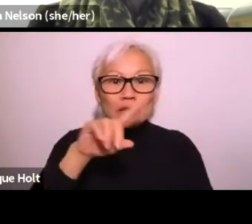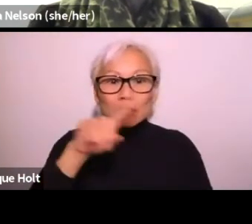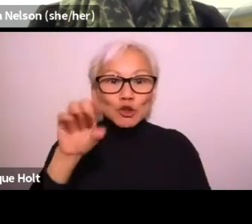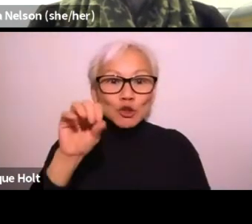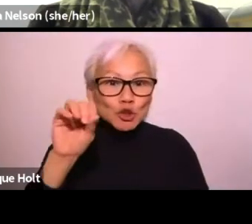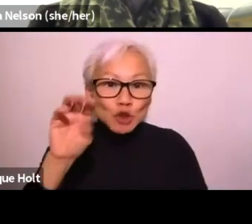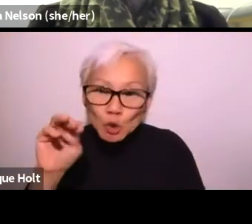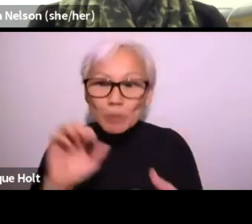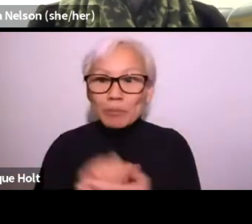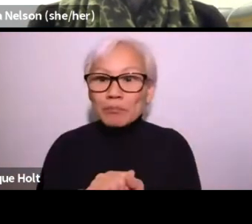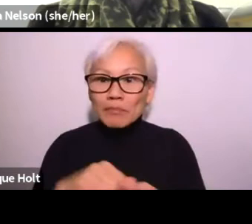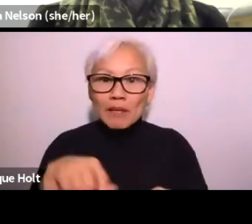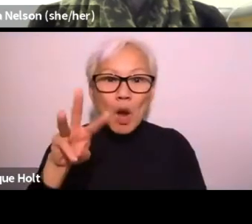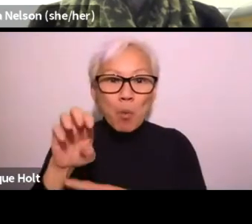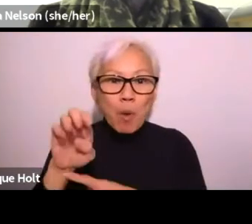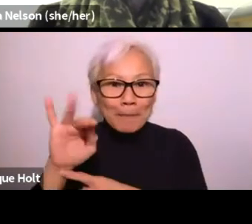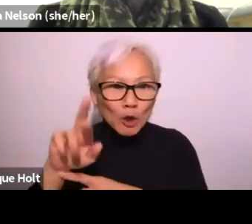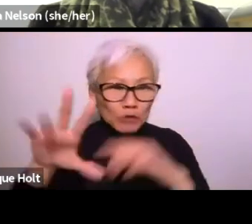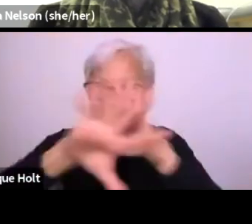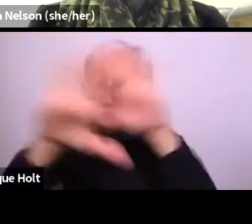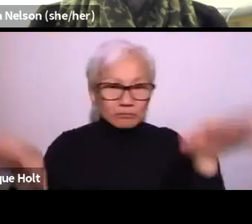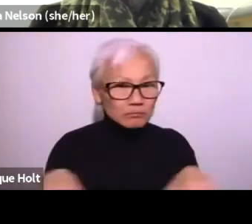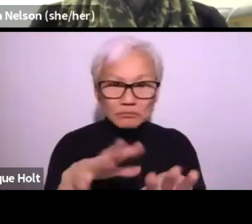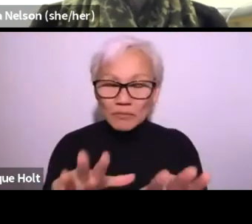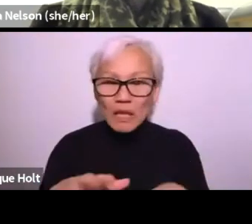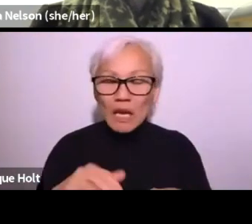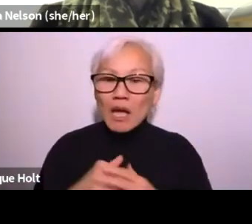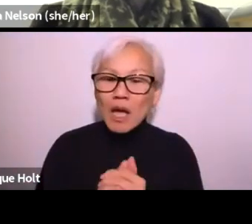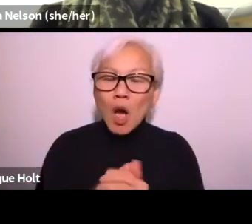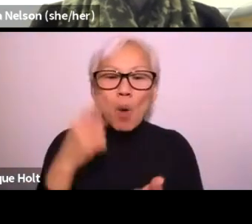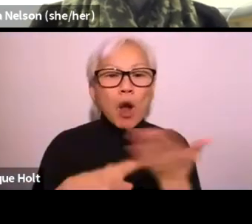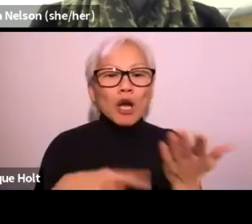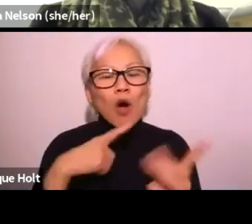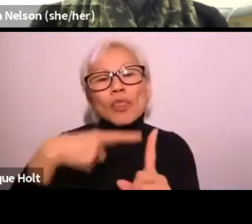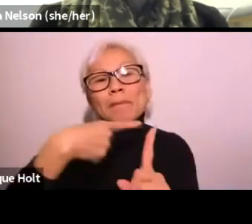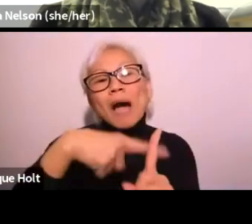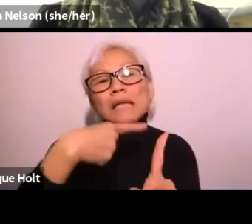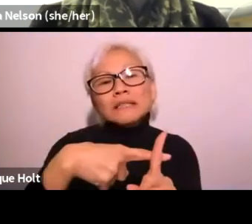like FaceTime and Zoom and webinars, this whole thing.